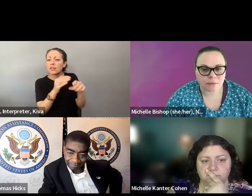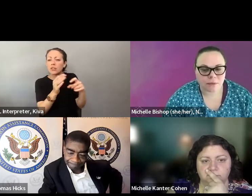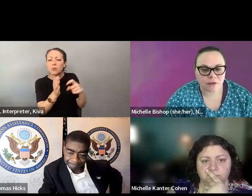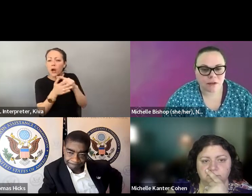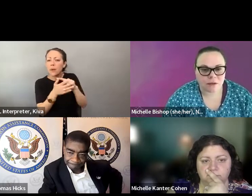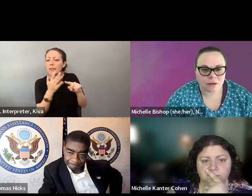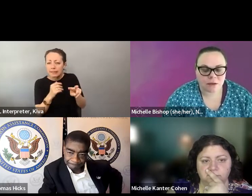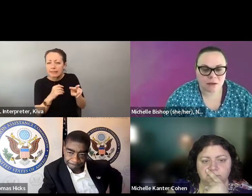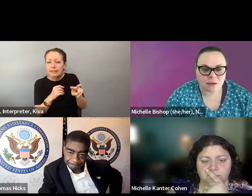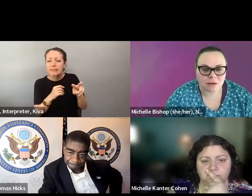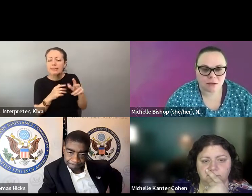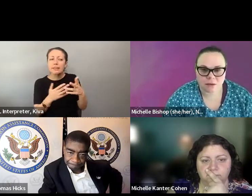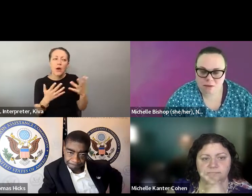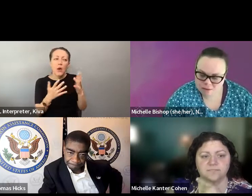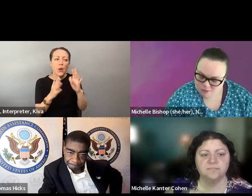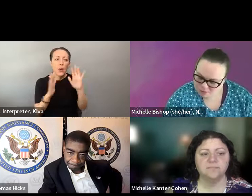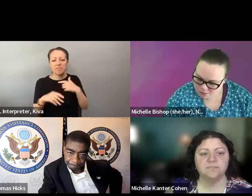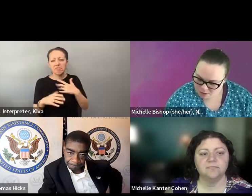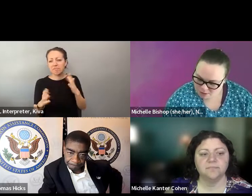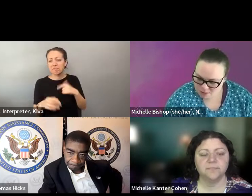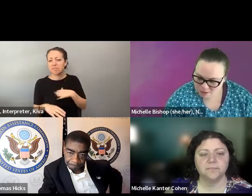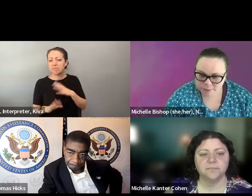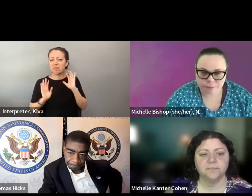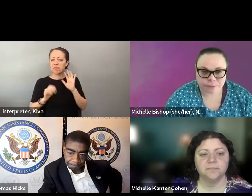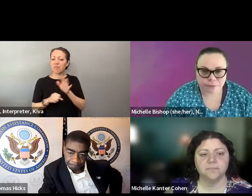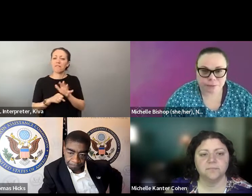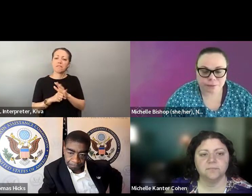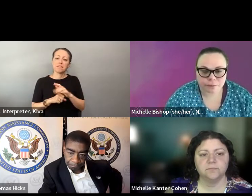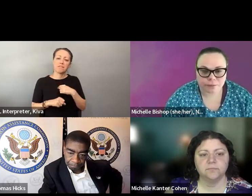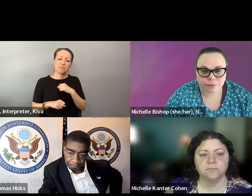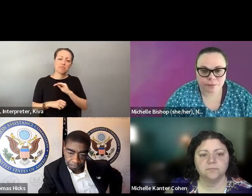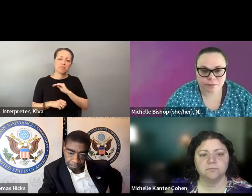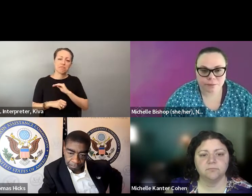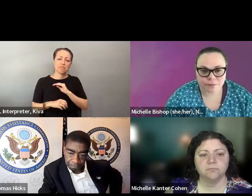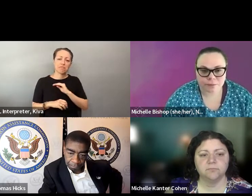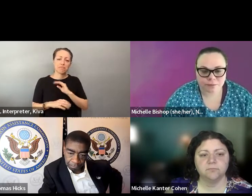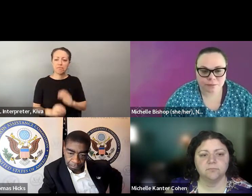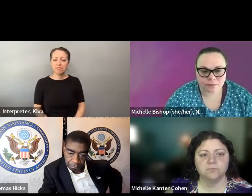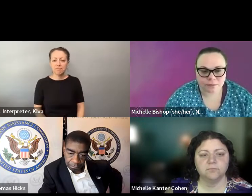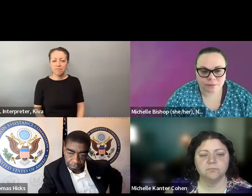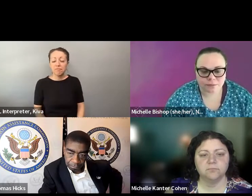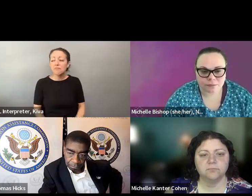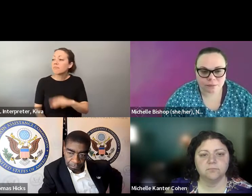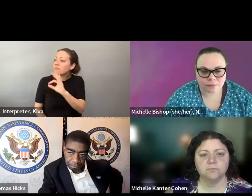local level, you know, when one other issue that you know this sensitive because there are a lot of folks who are religious. But churches are often used for early voting sites, but they don't have, to comply with Federal requirements so that might be a Federal change that needs to happen requirements. That might need to be a federal change that needs to happen. I'll shut up now.